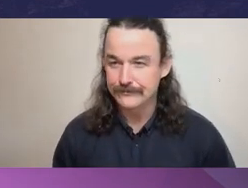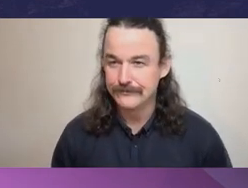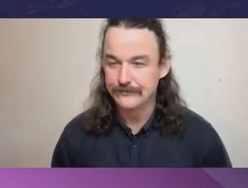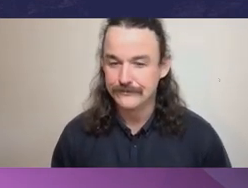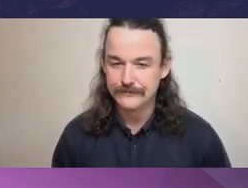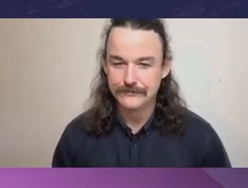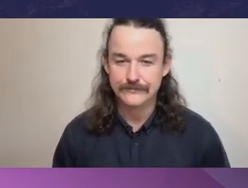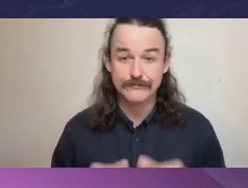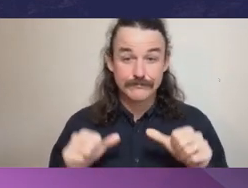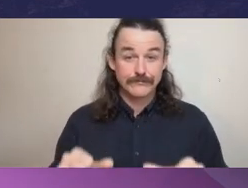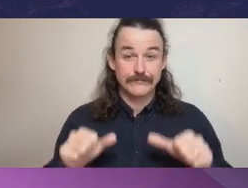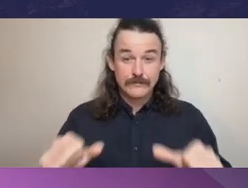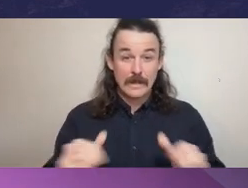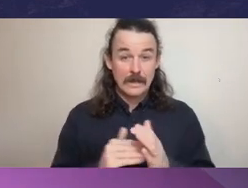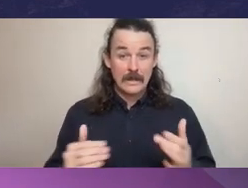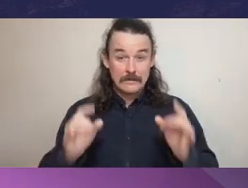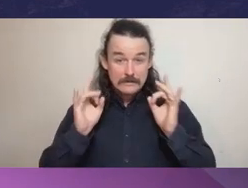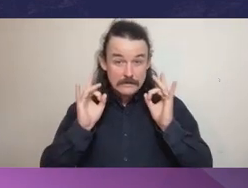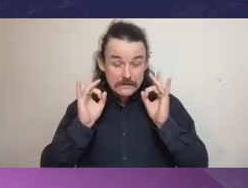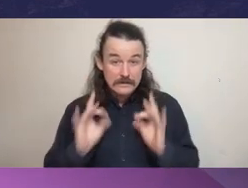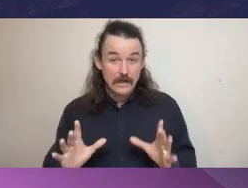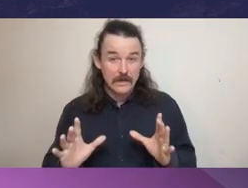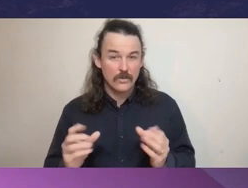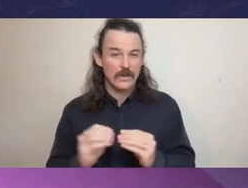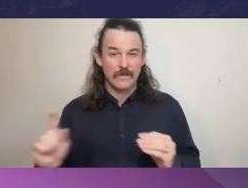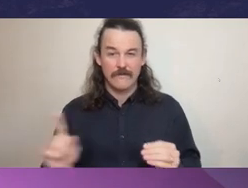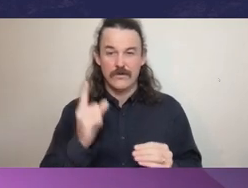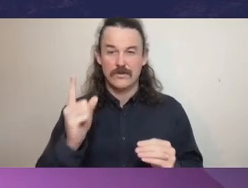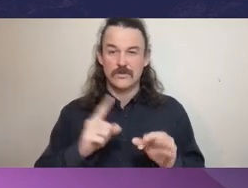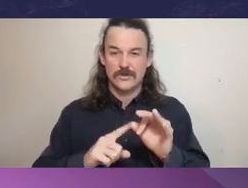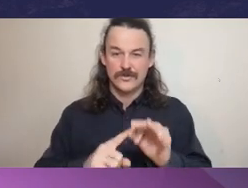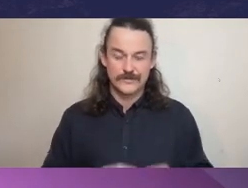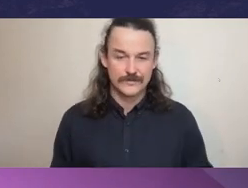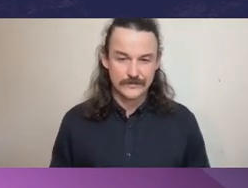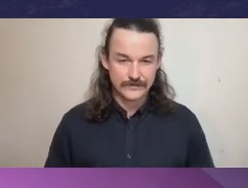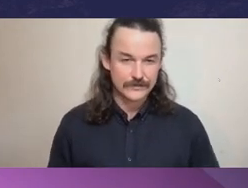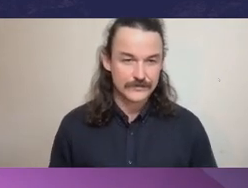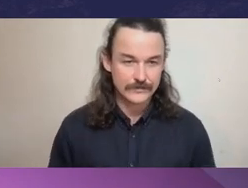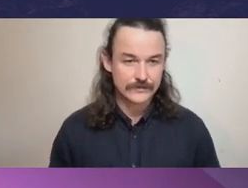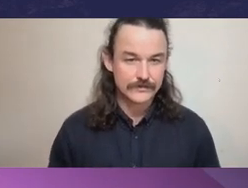Let's get started this morning with our first question,